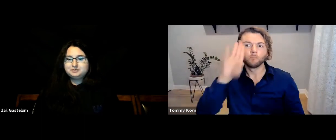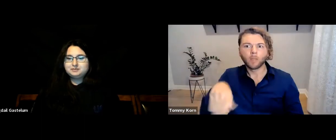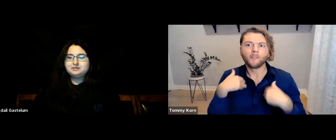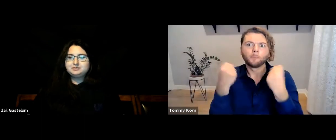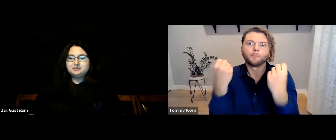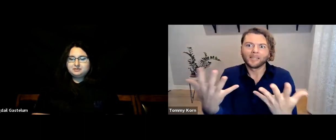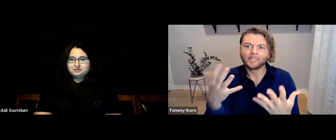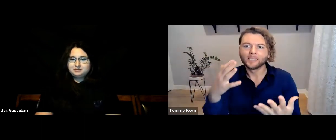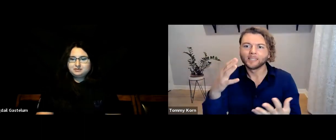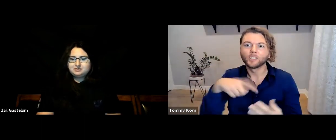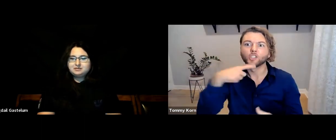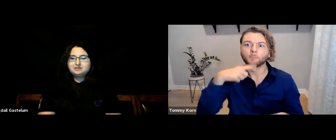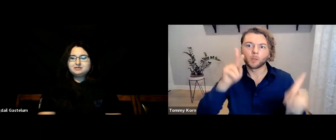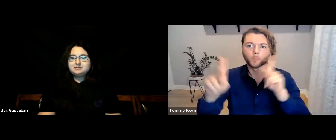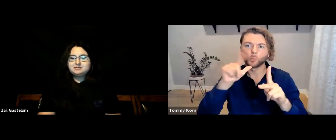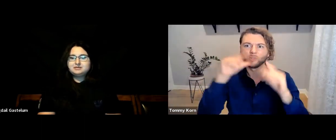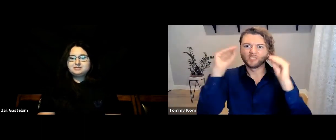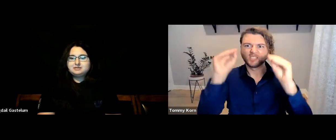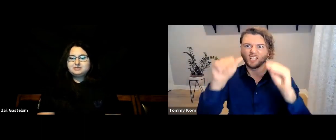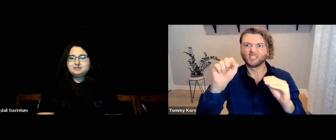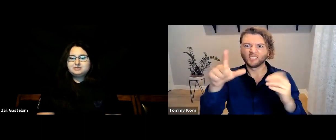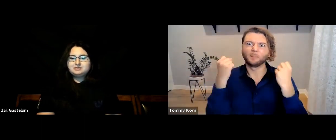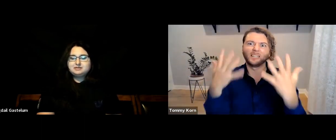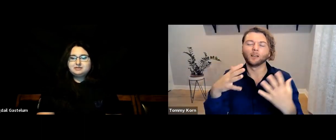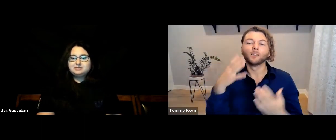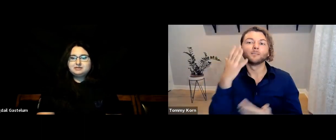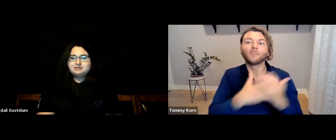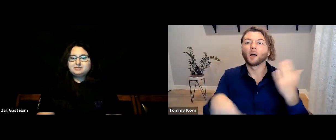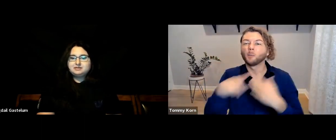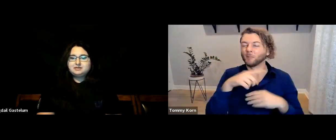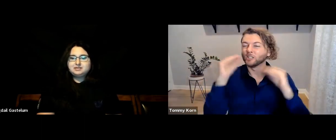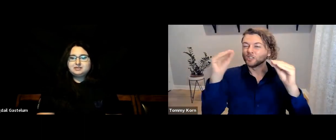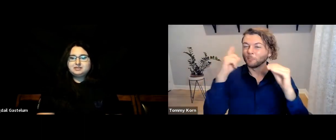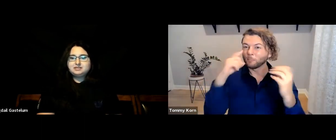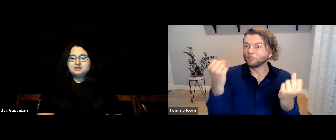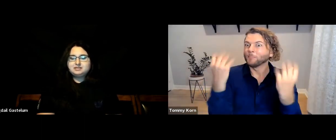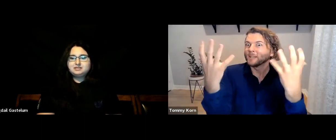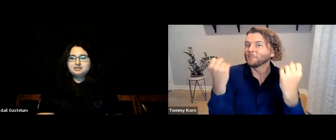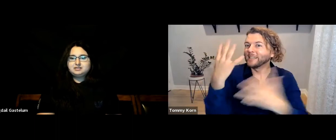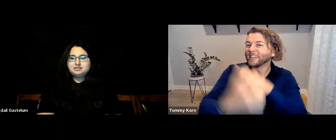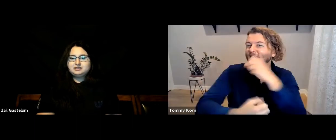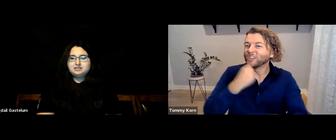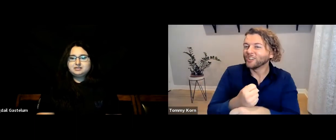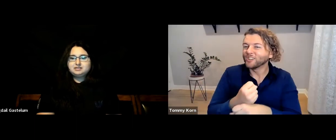I know there are a number of hearing people who teach ASL--quite a few! Some have been teaching for many, many years.